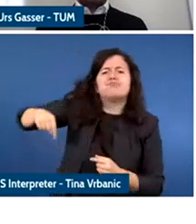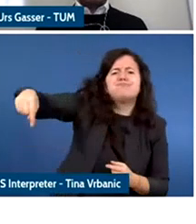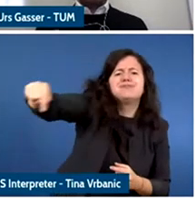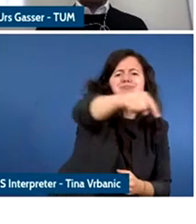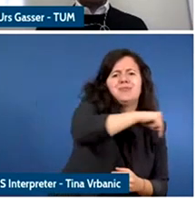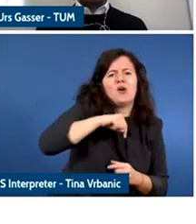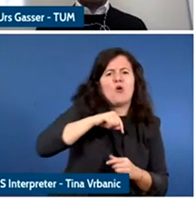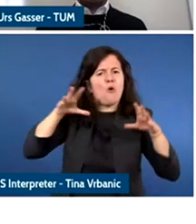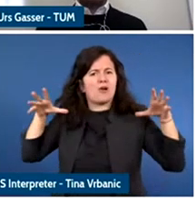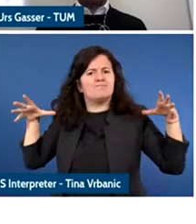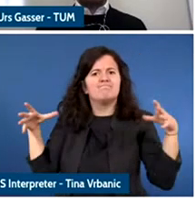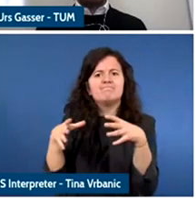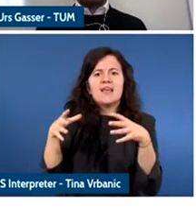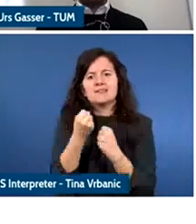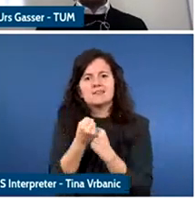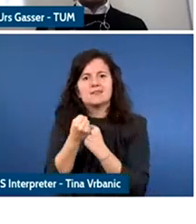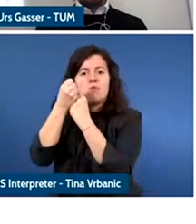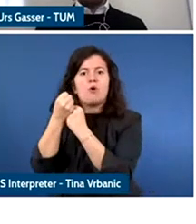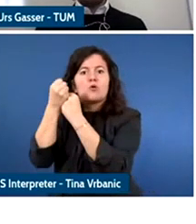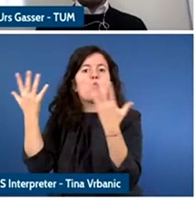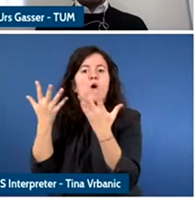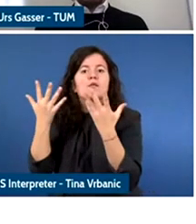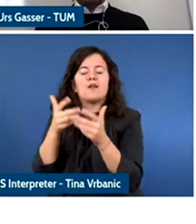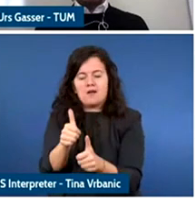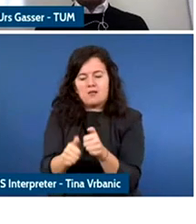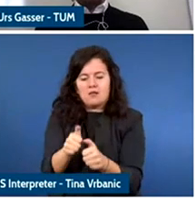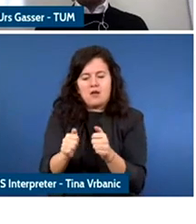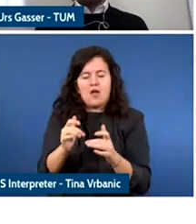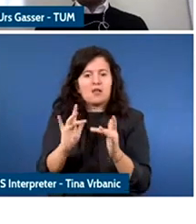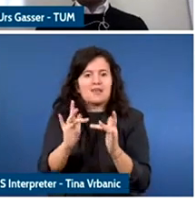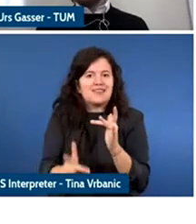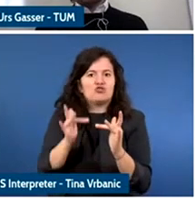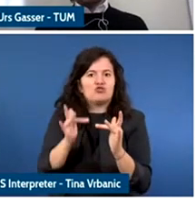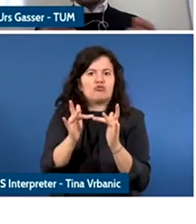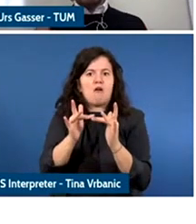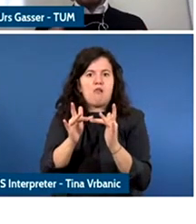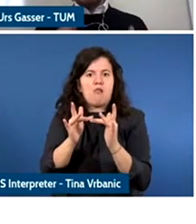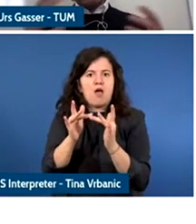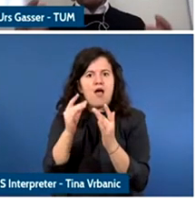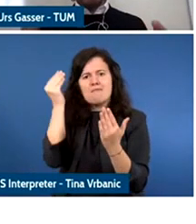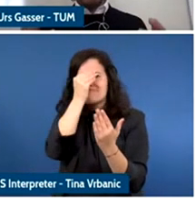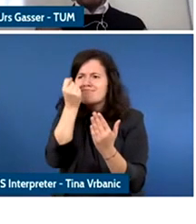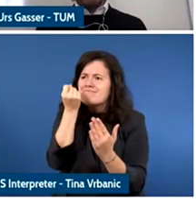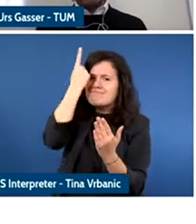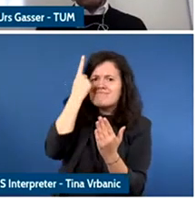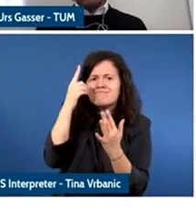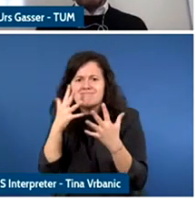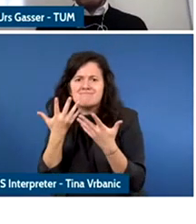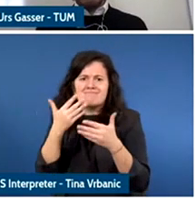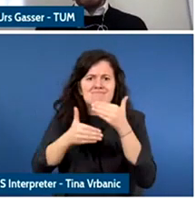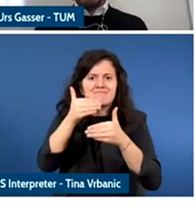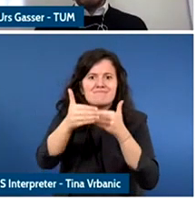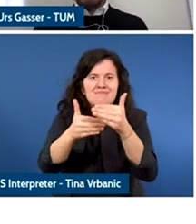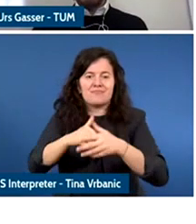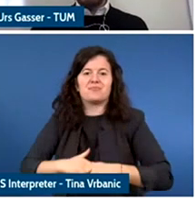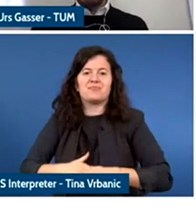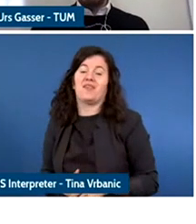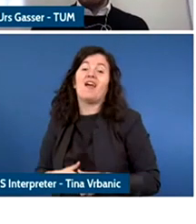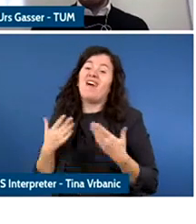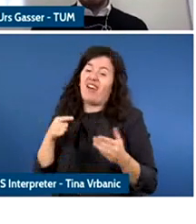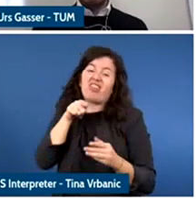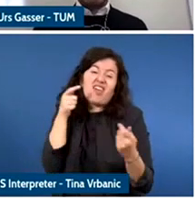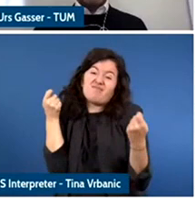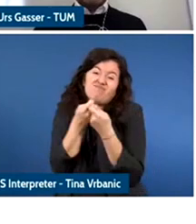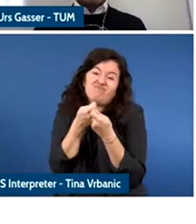in hand to promote digital literacy and bolster 21st century skills however you